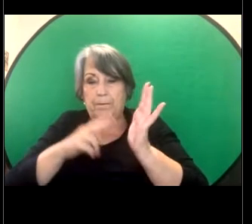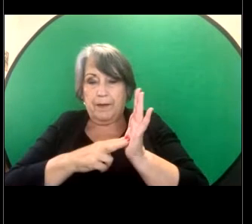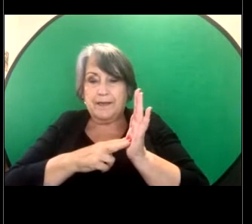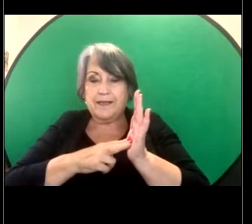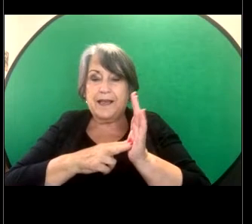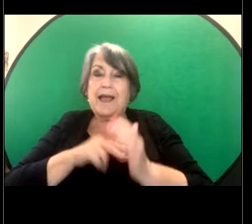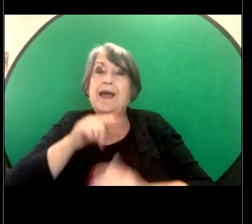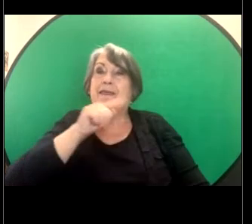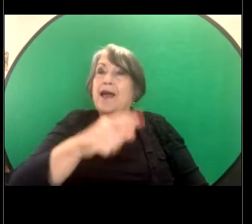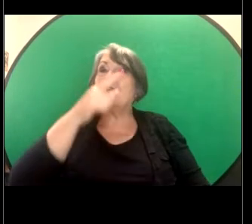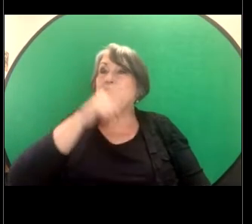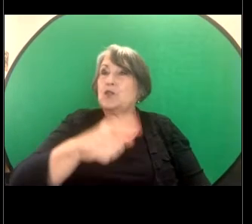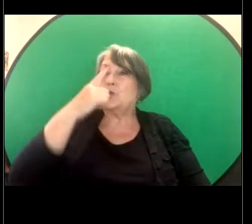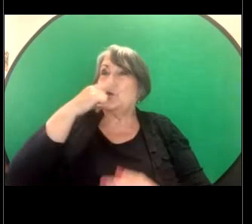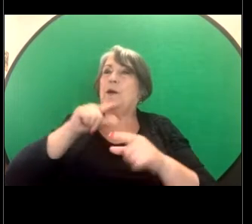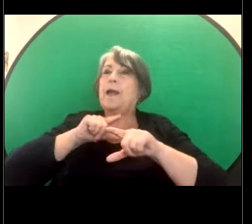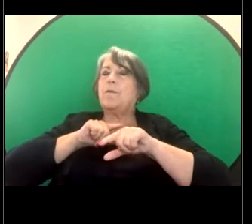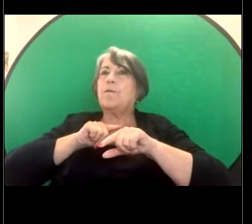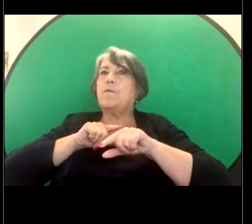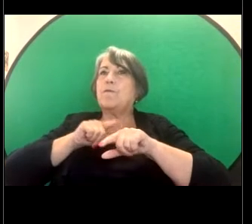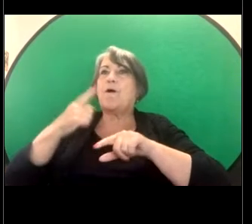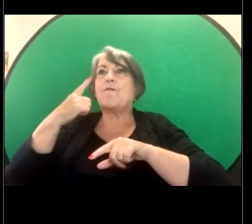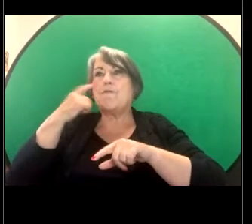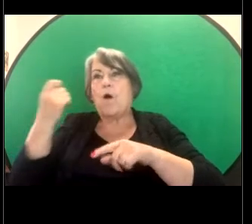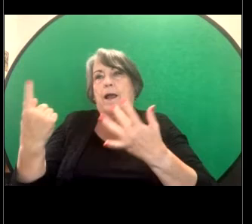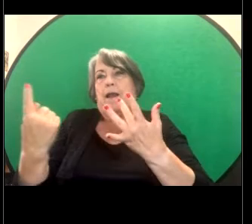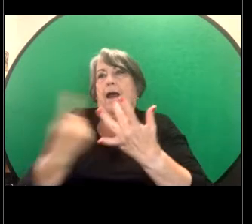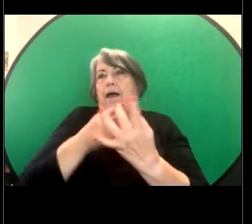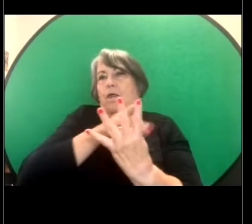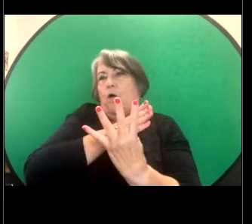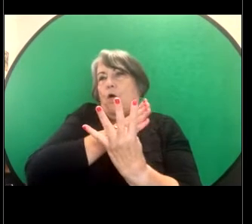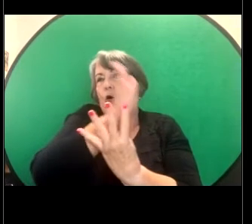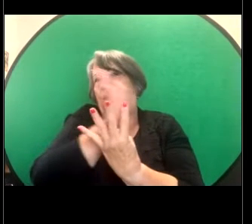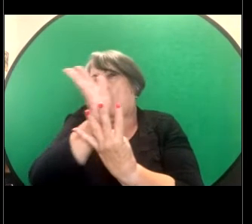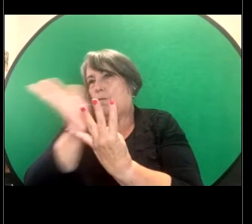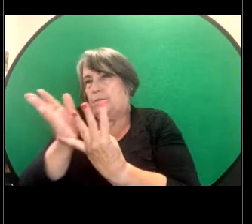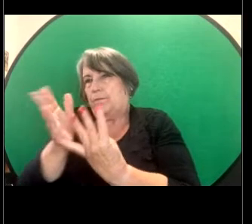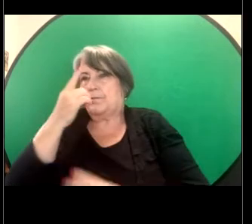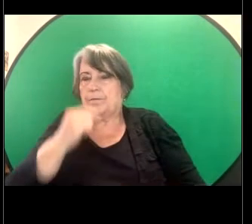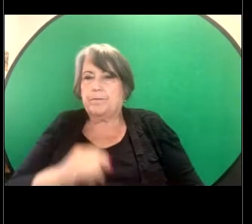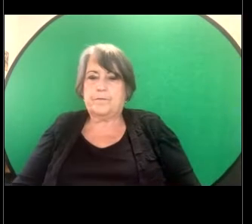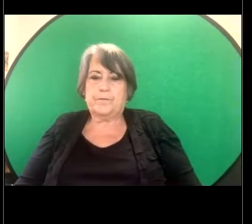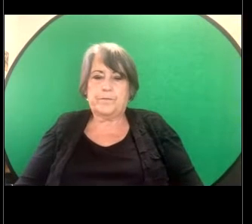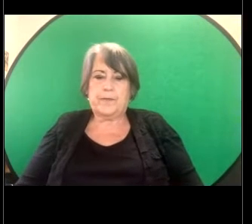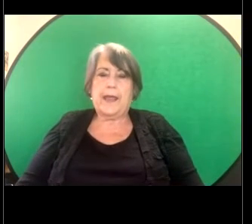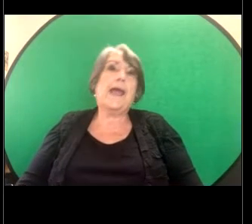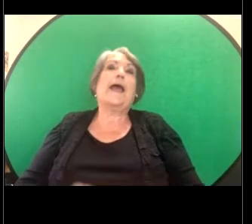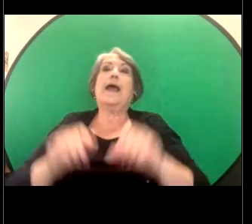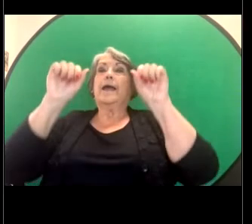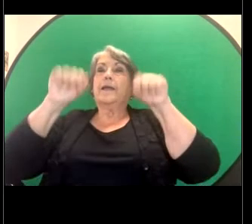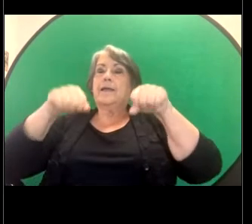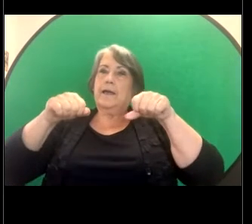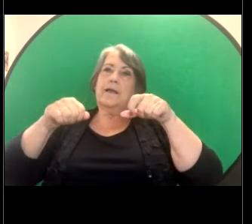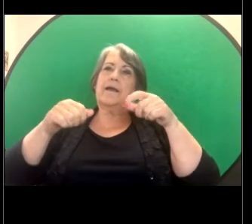from pursuing the alternative option. GILLIAN: Yes. And the other thing is that